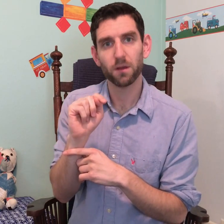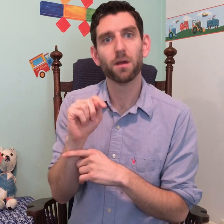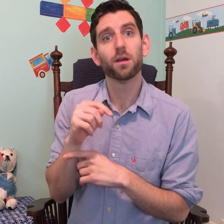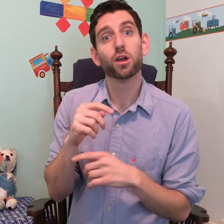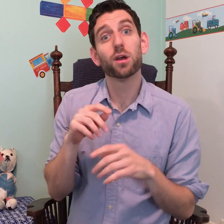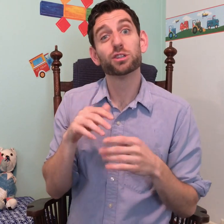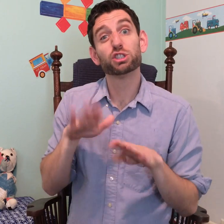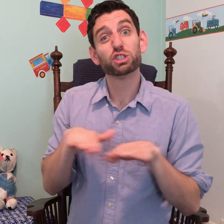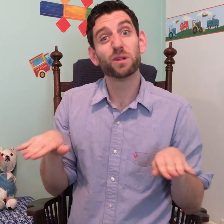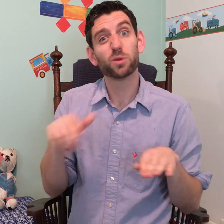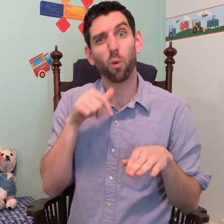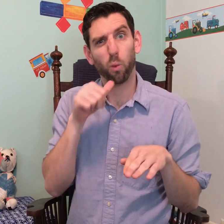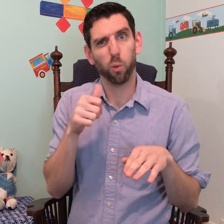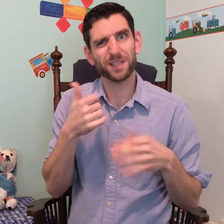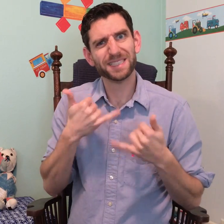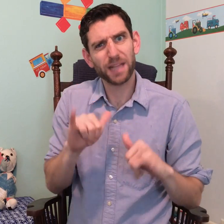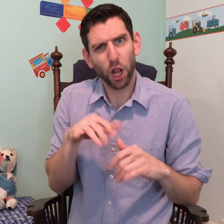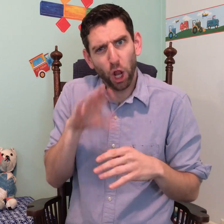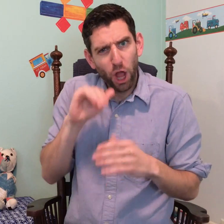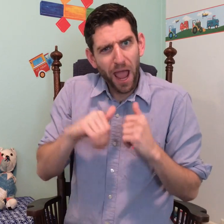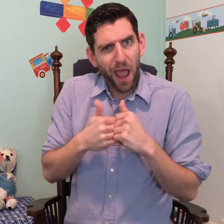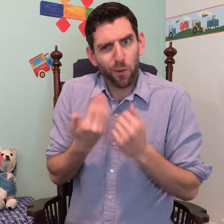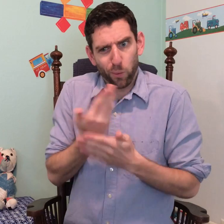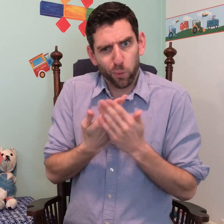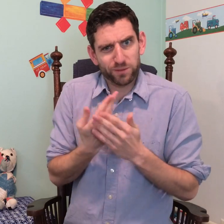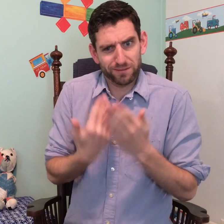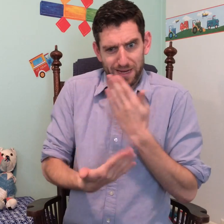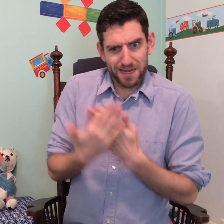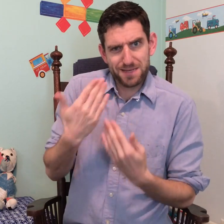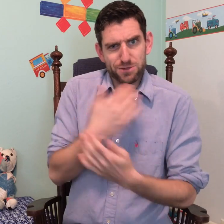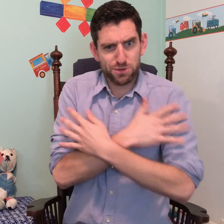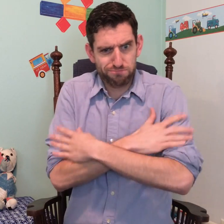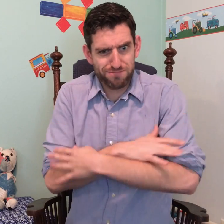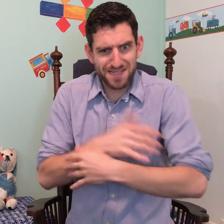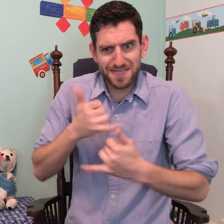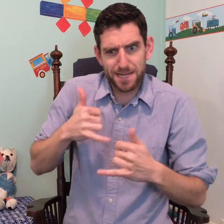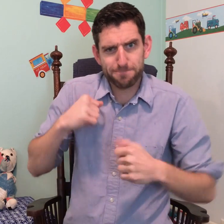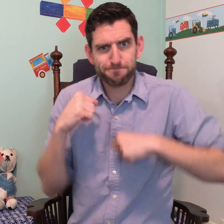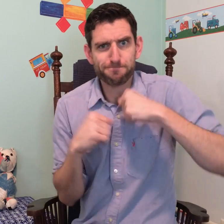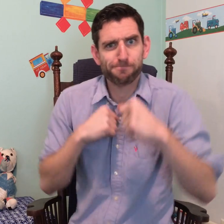Children who are still learning how to use their hands, arms, and joints